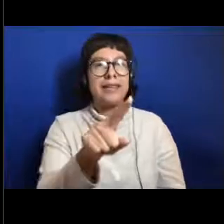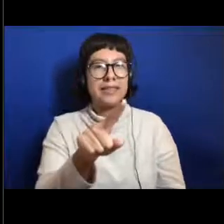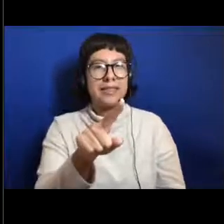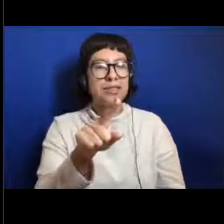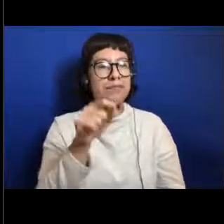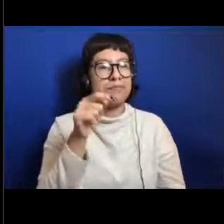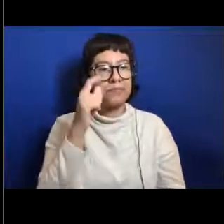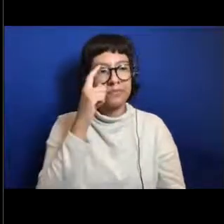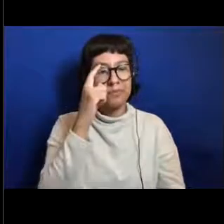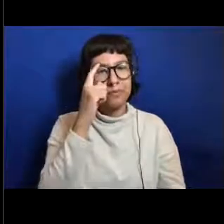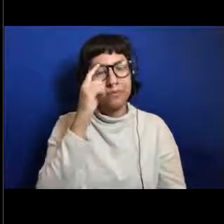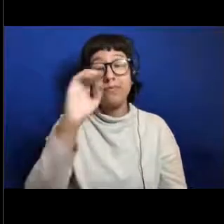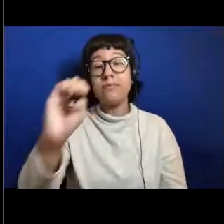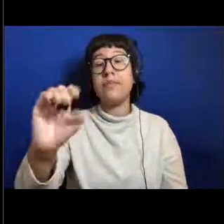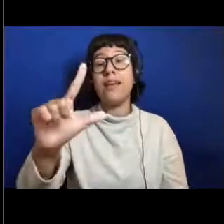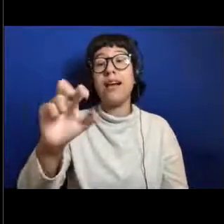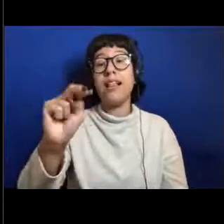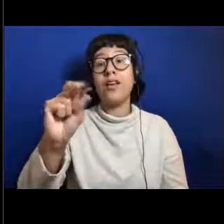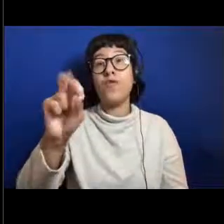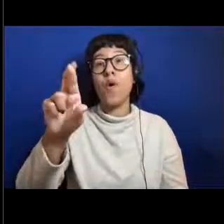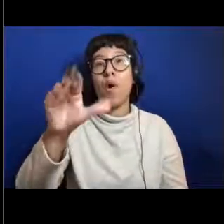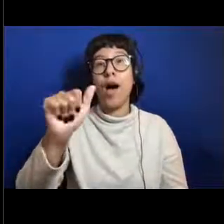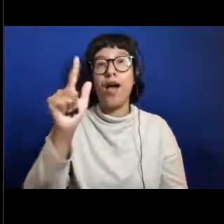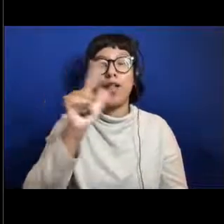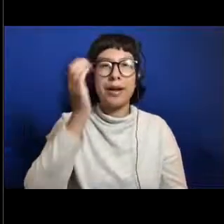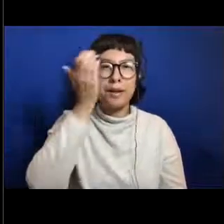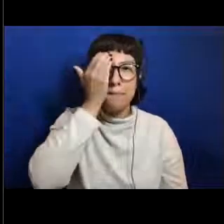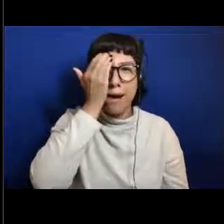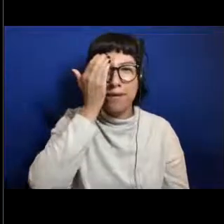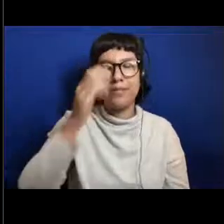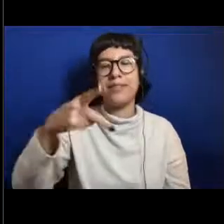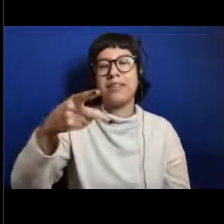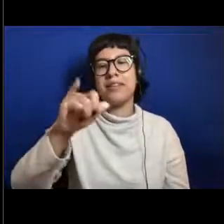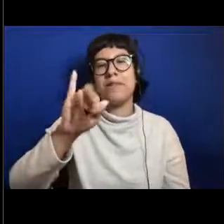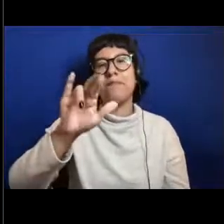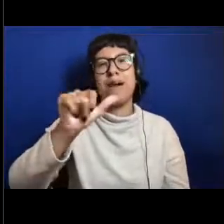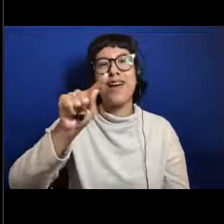Eleanora thought it looked like a pirate ship in the water. So I thought you could just tell them what that was